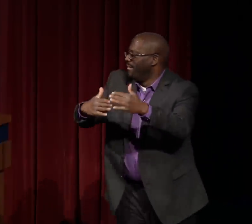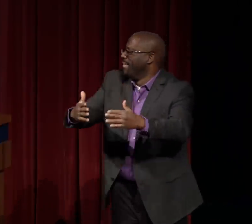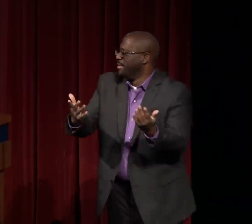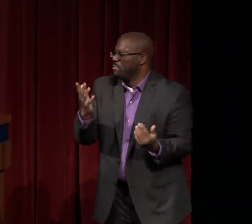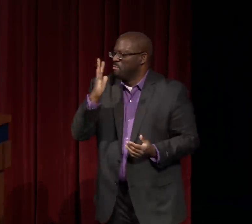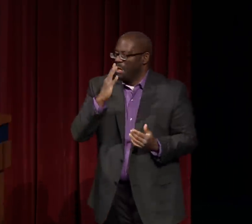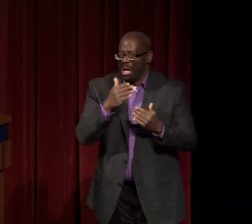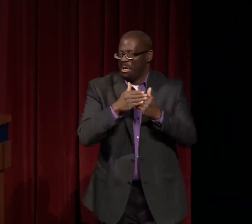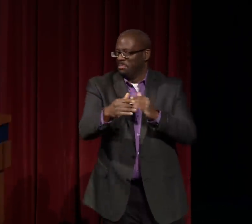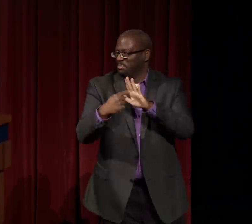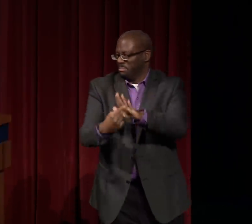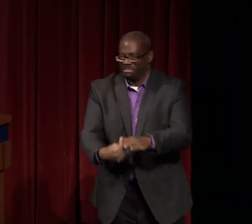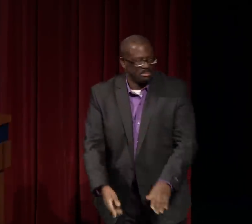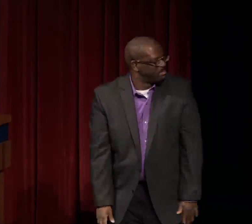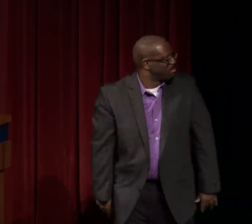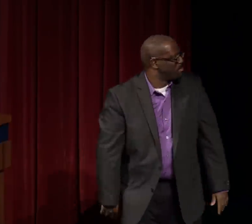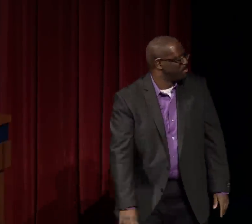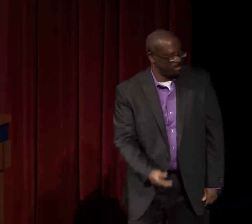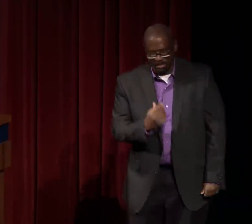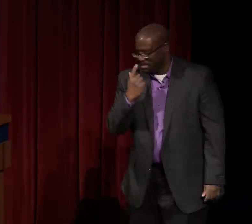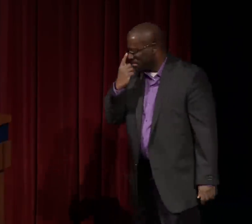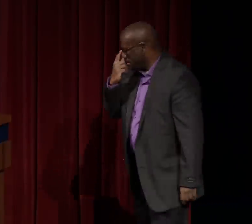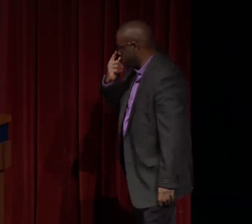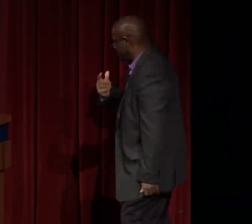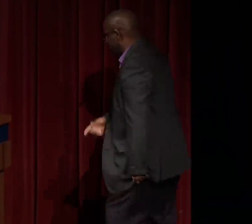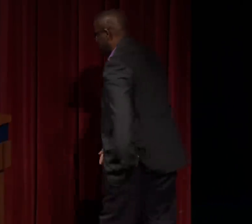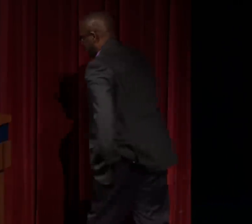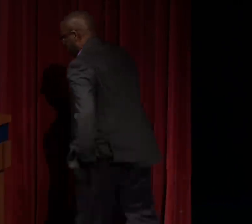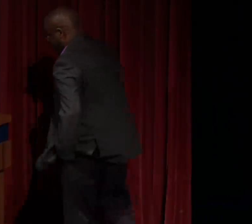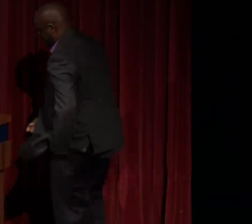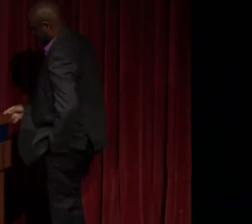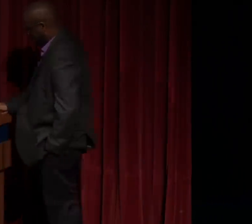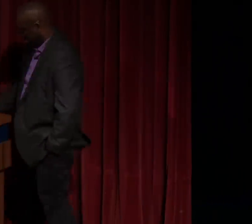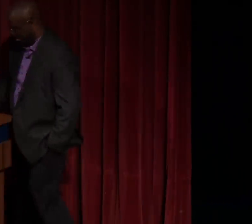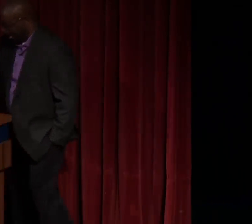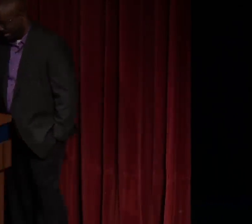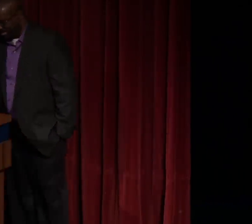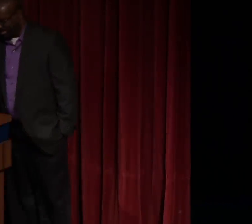and so on, we notice that those aren't shown as much.